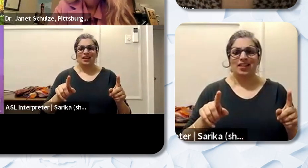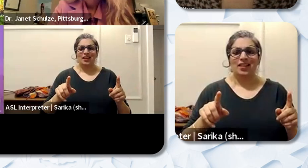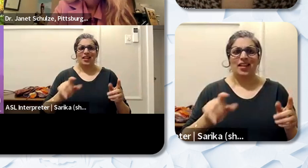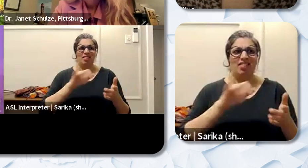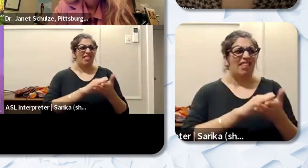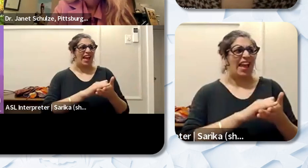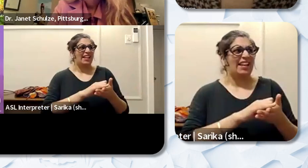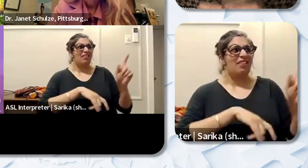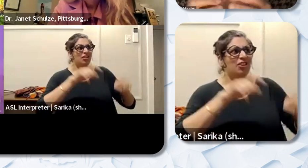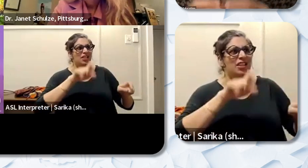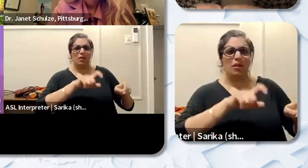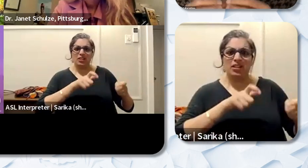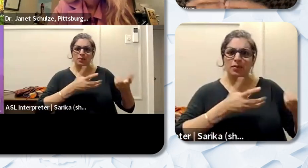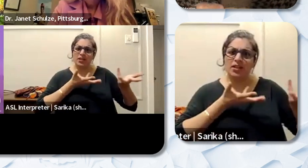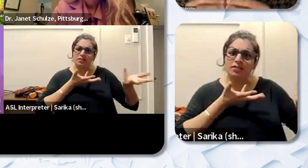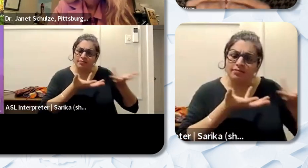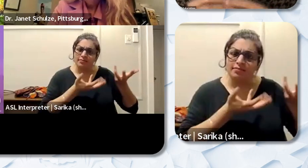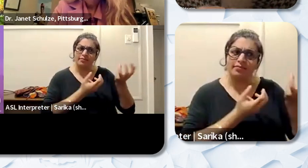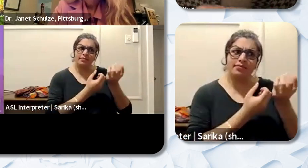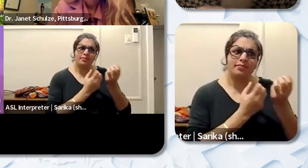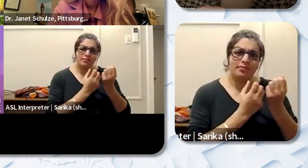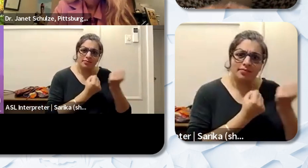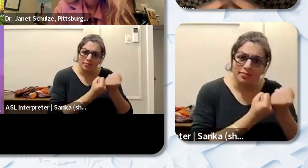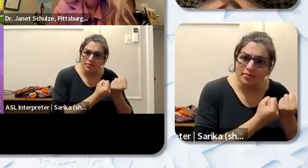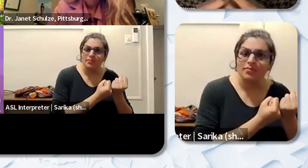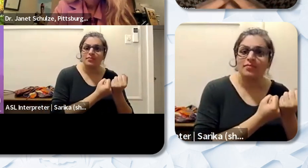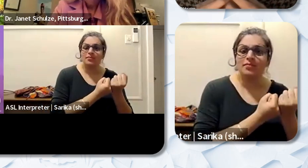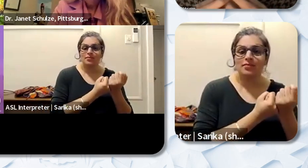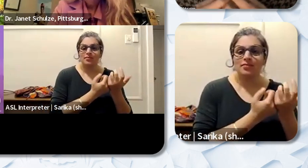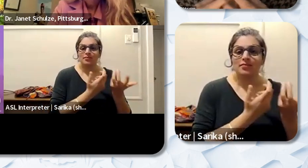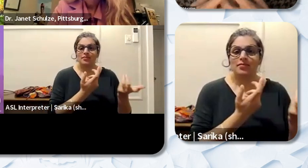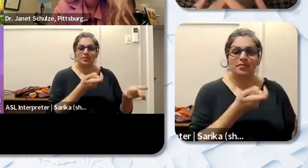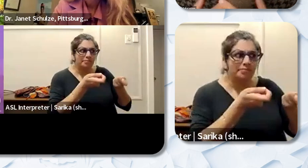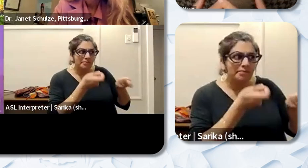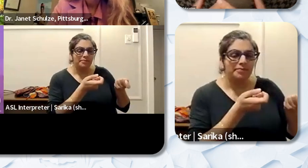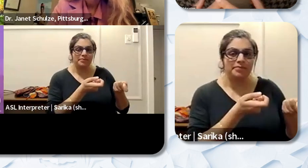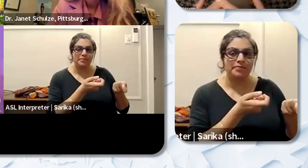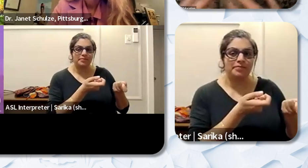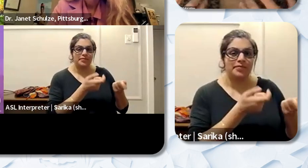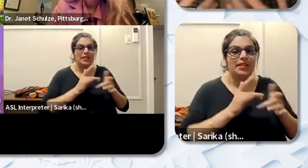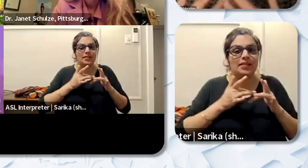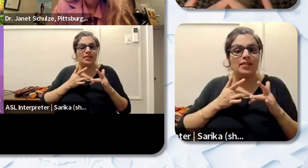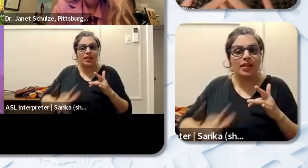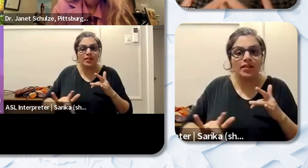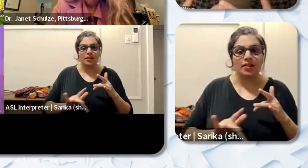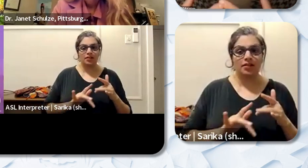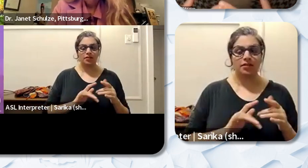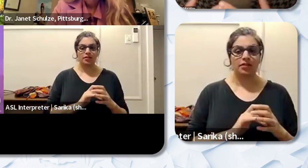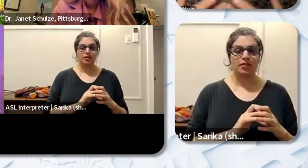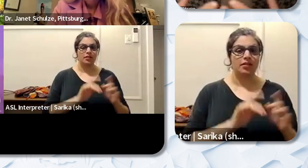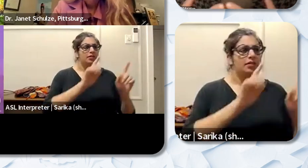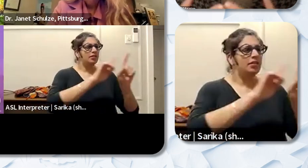managed and it has to be managed in a way that is sensitive to the various cultures that withir